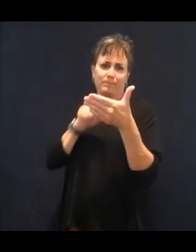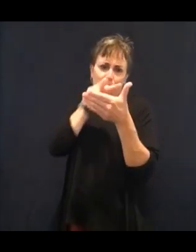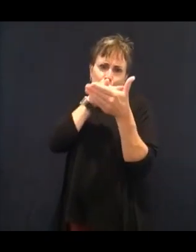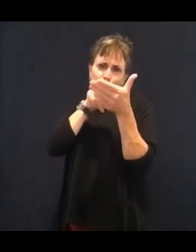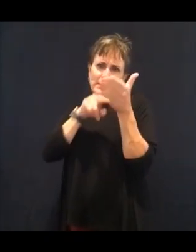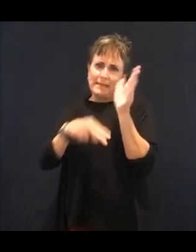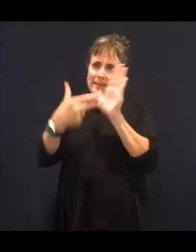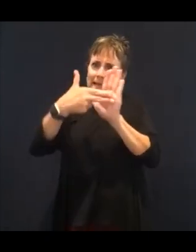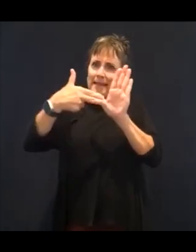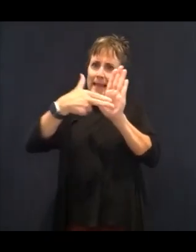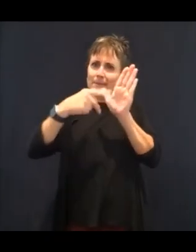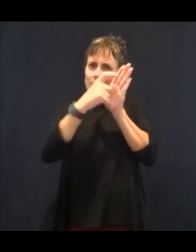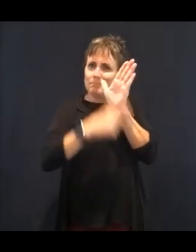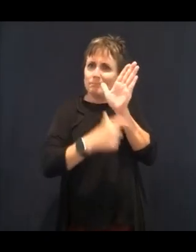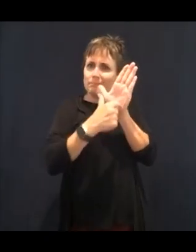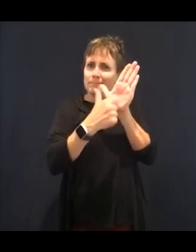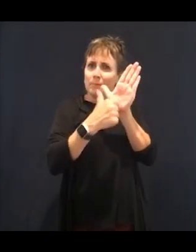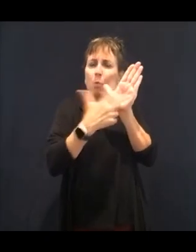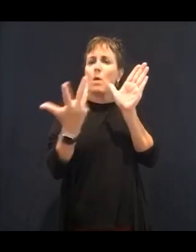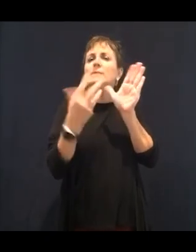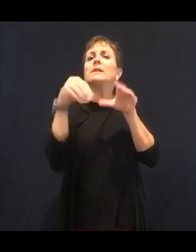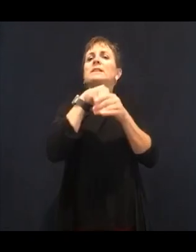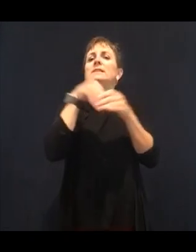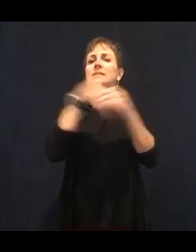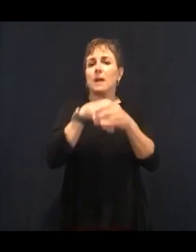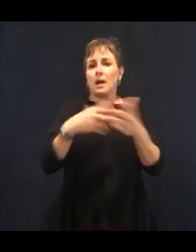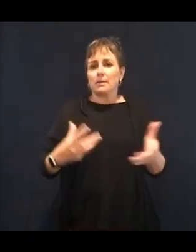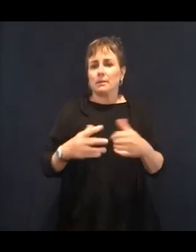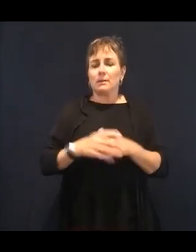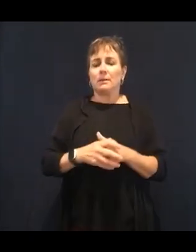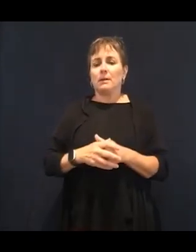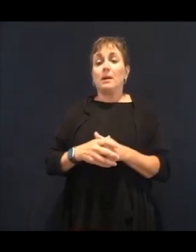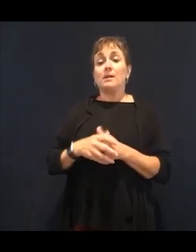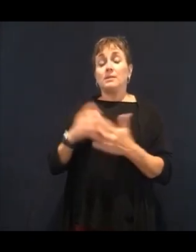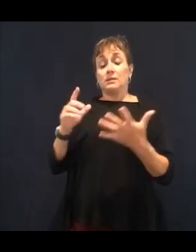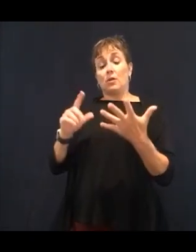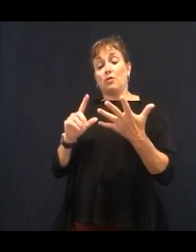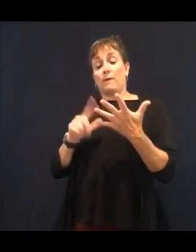Read, research. Understand what you're putting in your body.